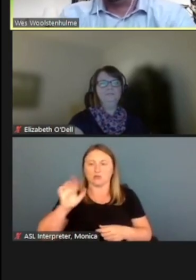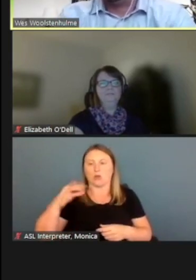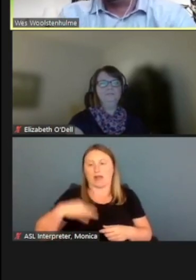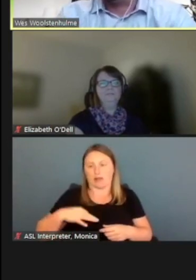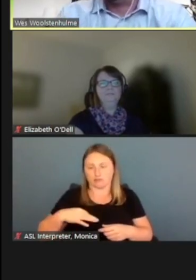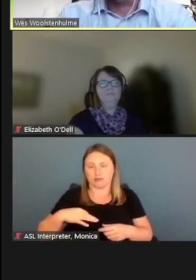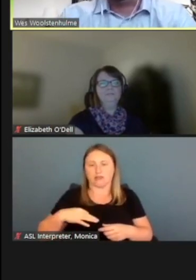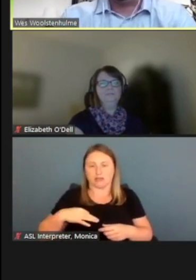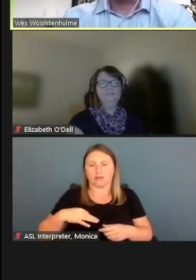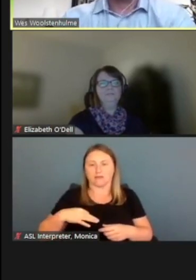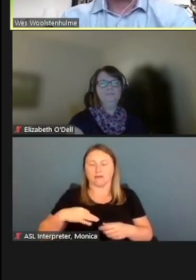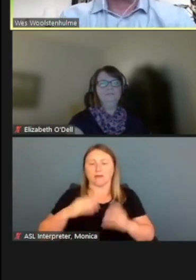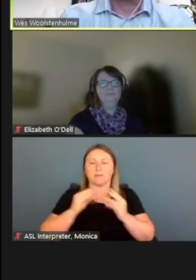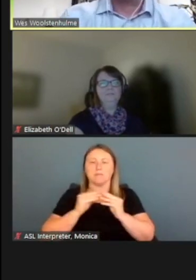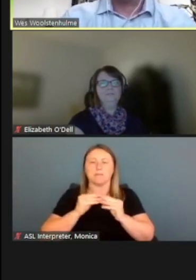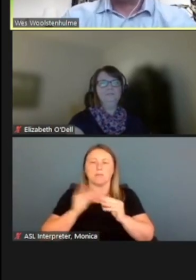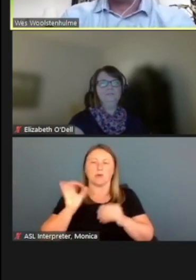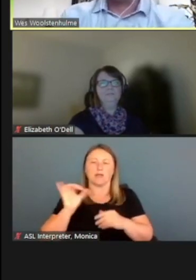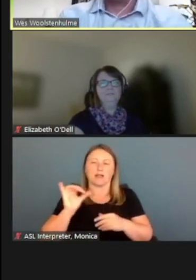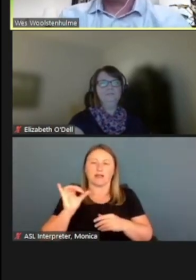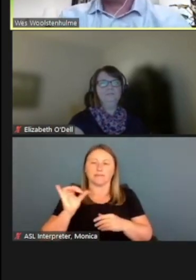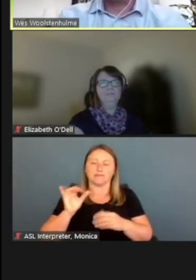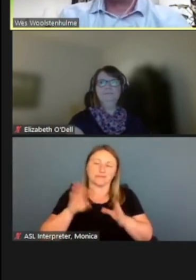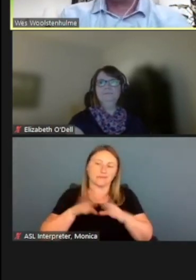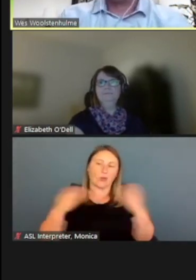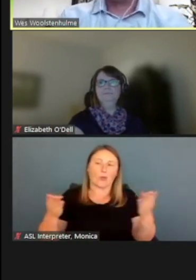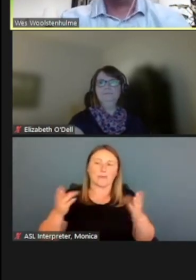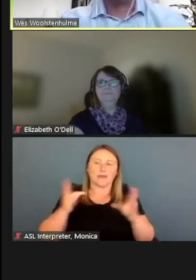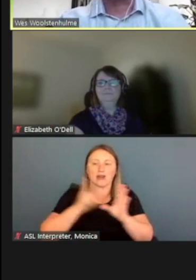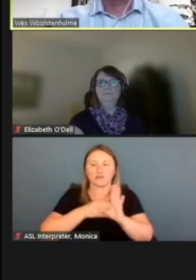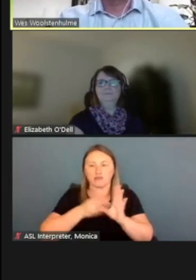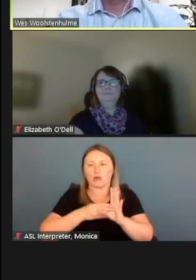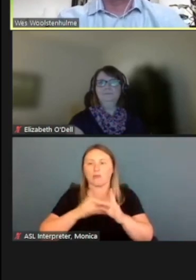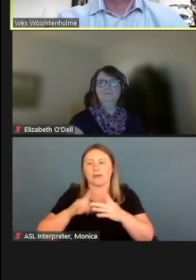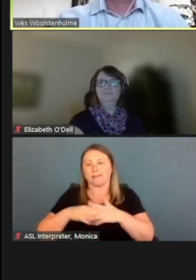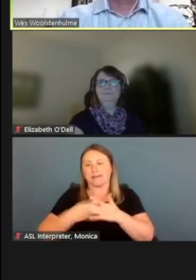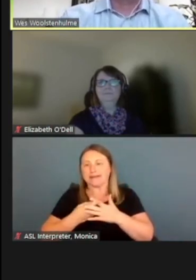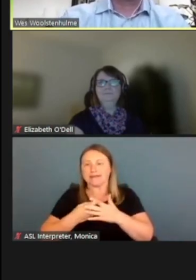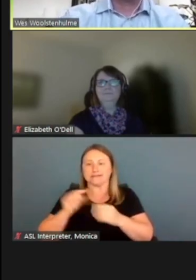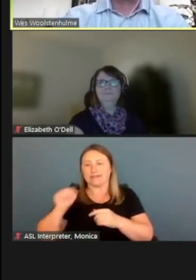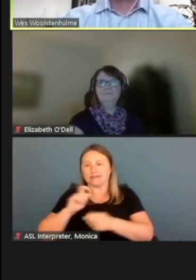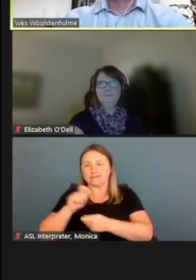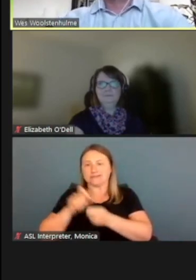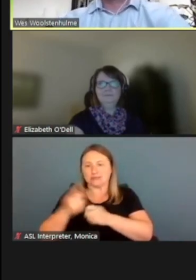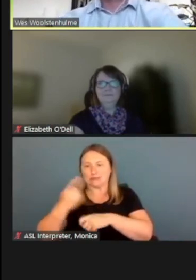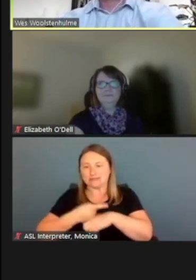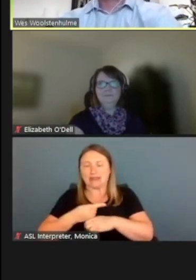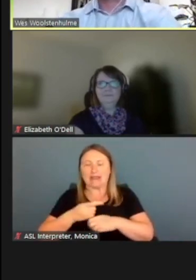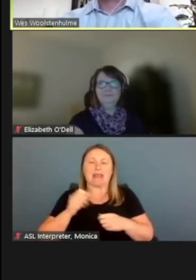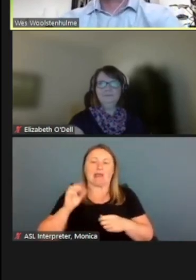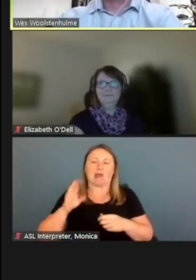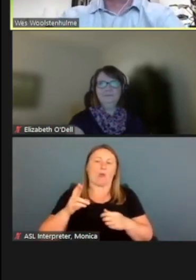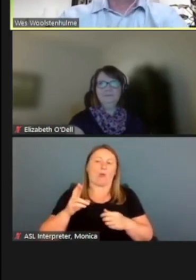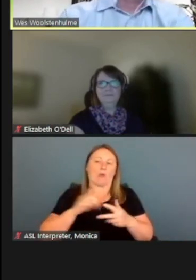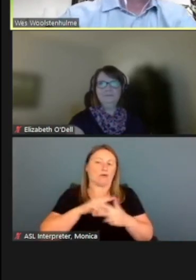or more like, hey, open enrollment begins on this date or COVID testing is available here.